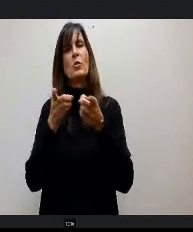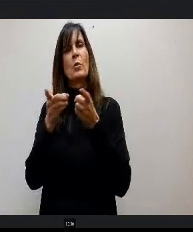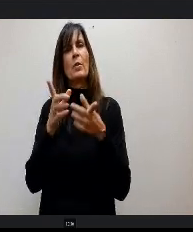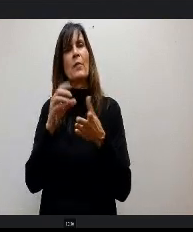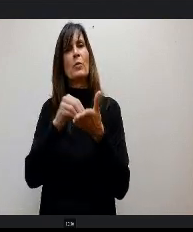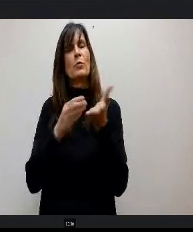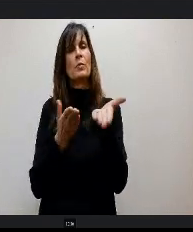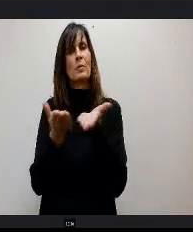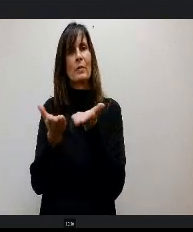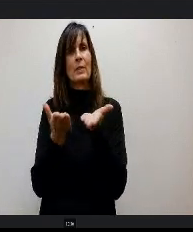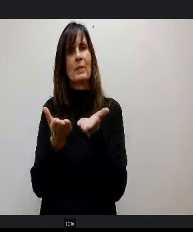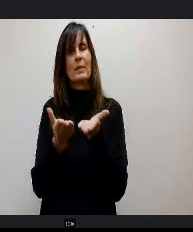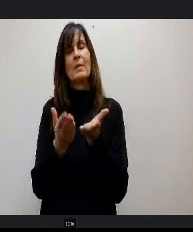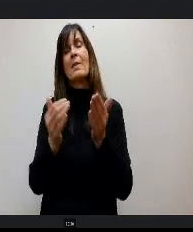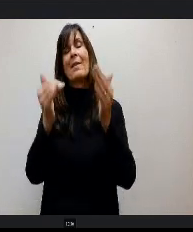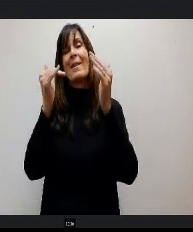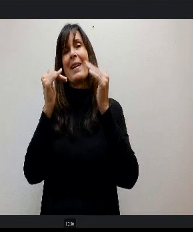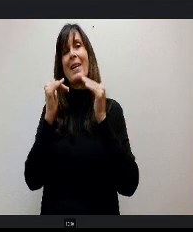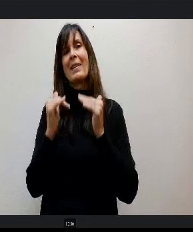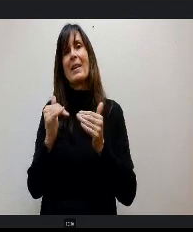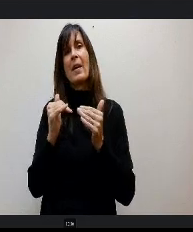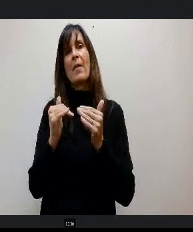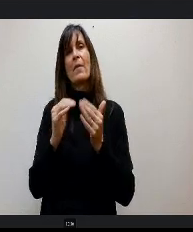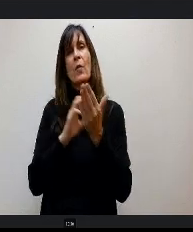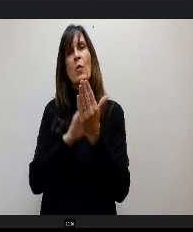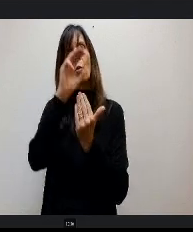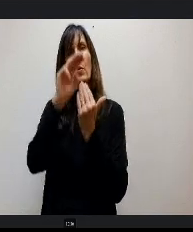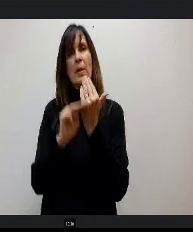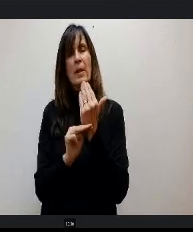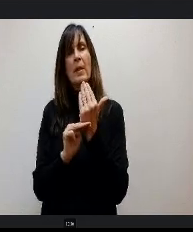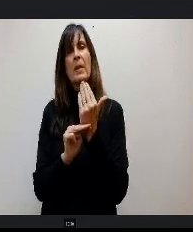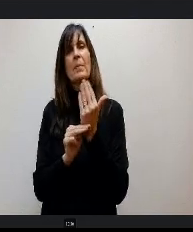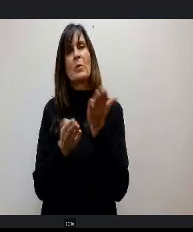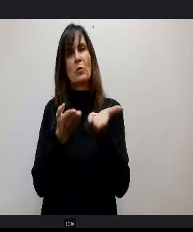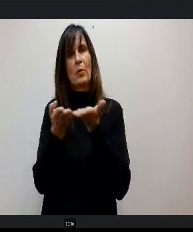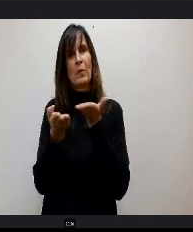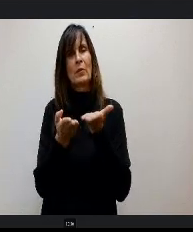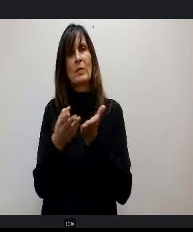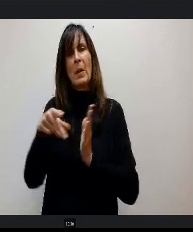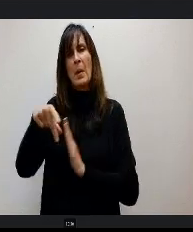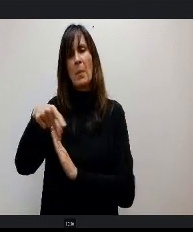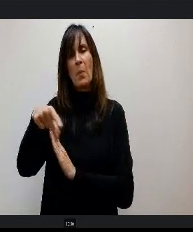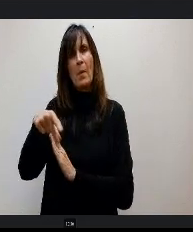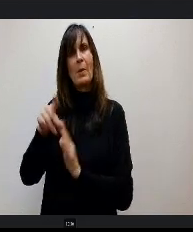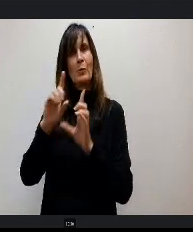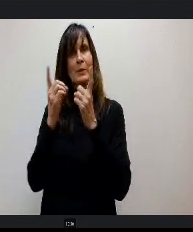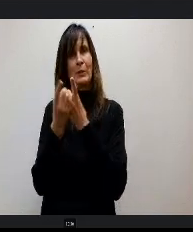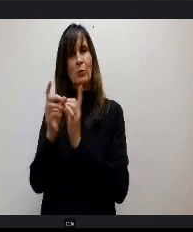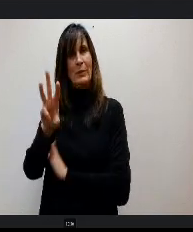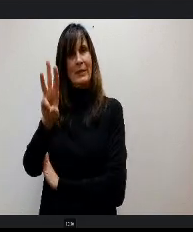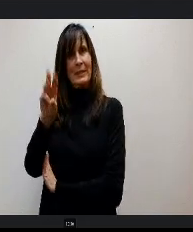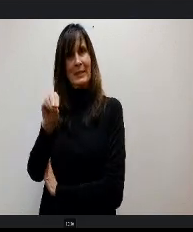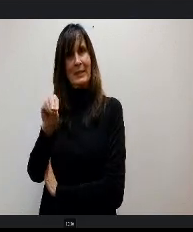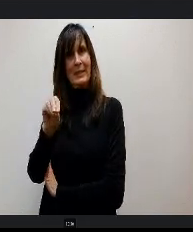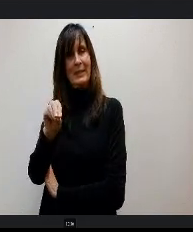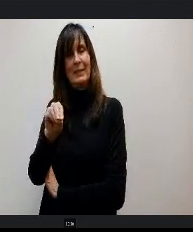and currently serves as Director for Curriculum Instruction in Pueblo School District 60. We were applause, please can't